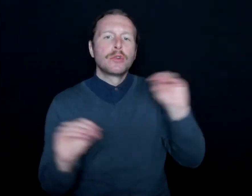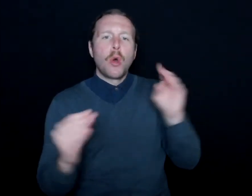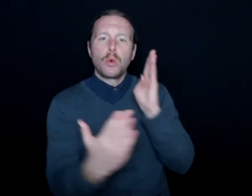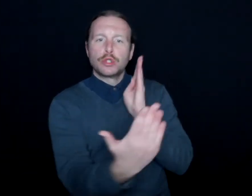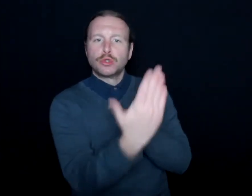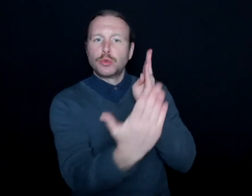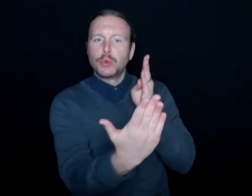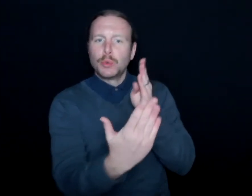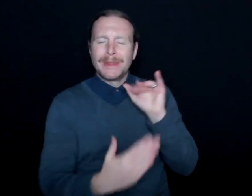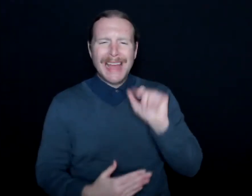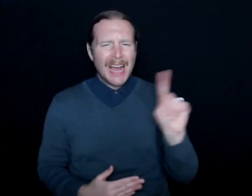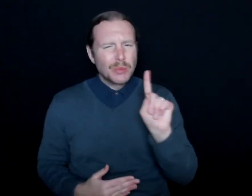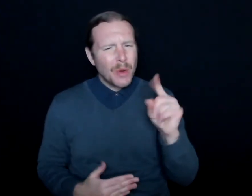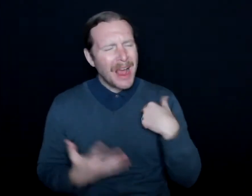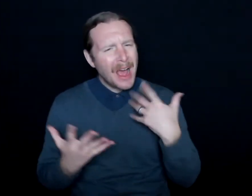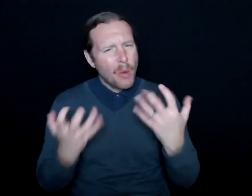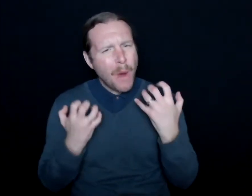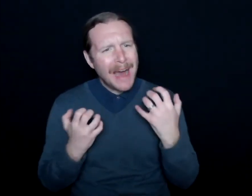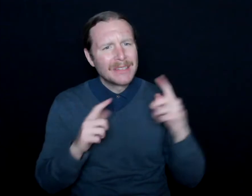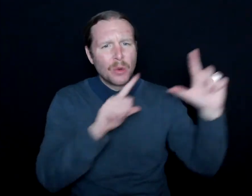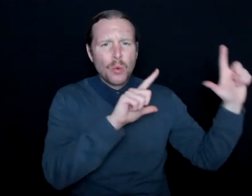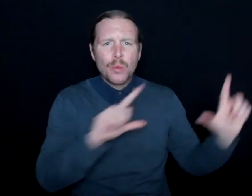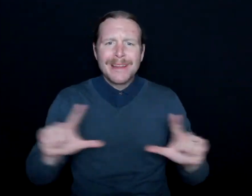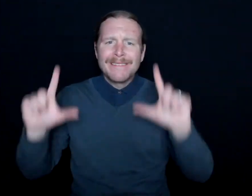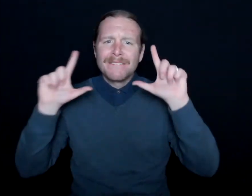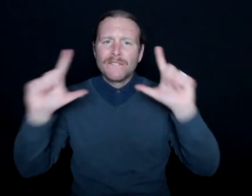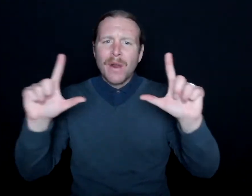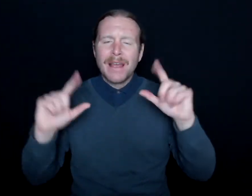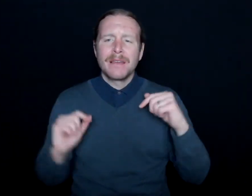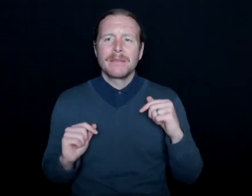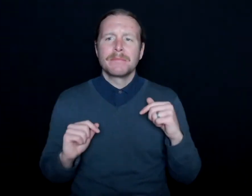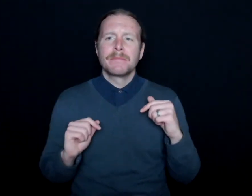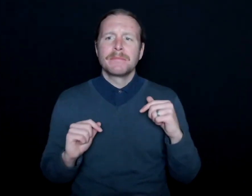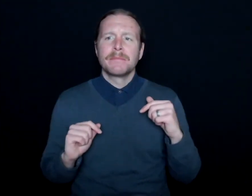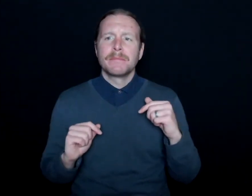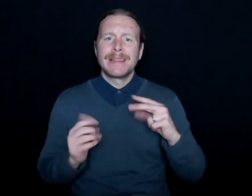And that's where I want to reframe that the intent.